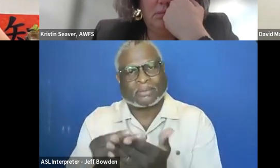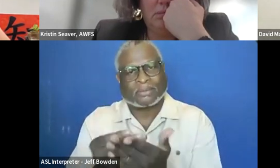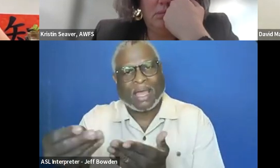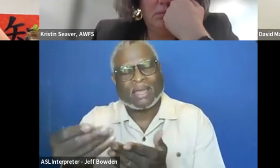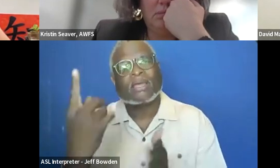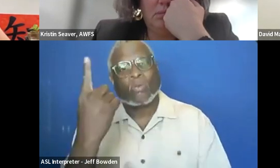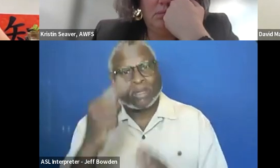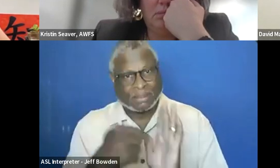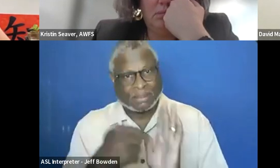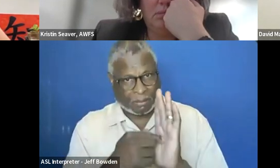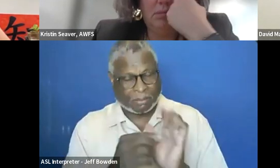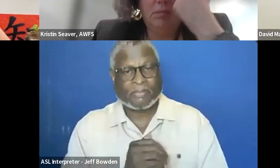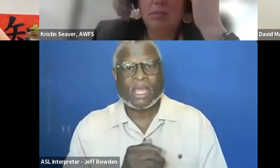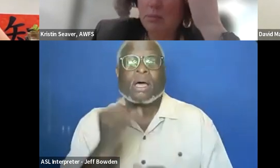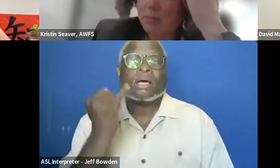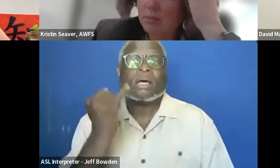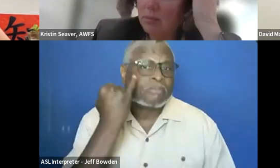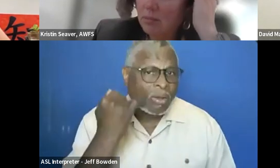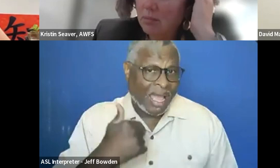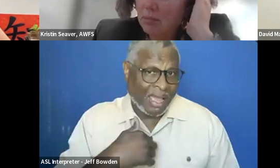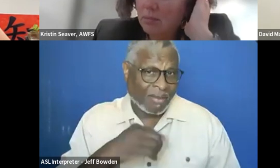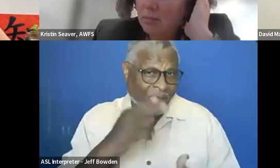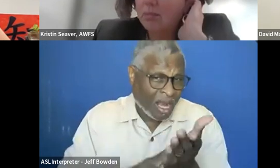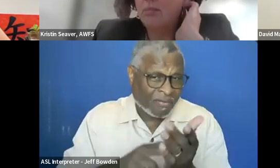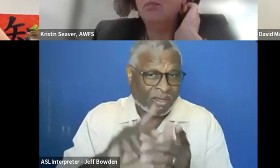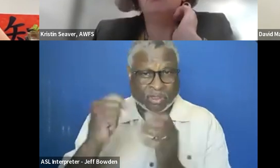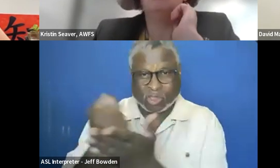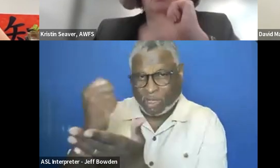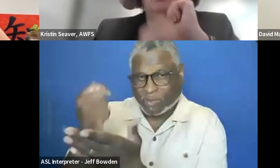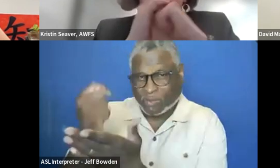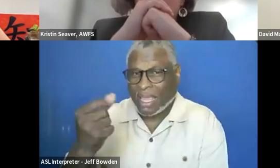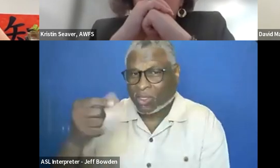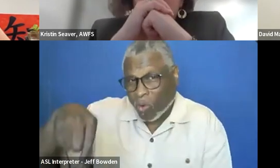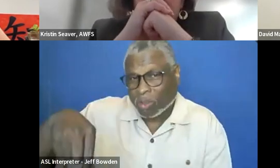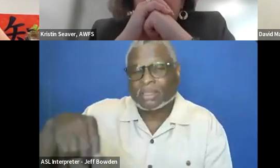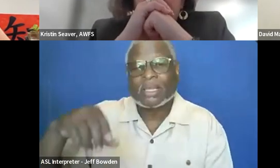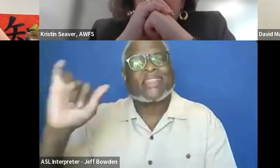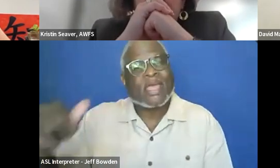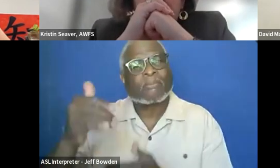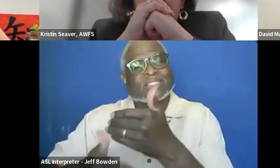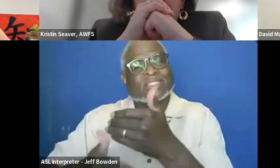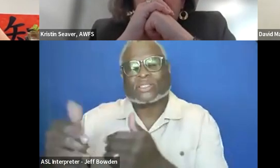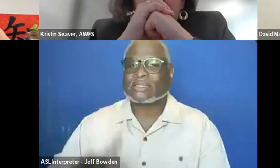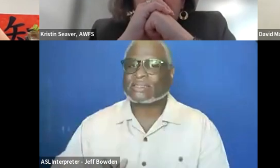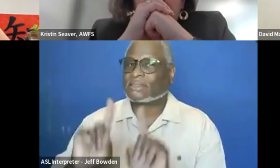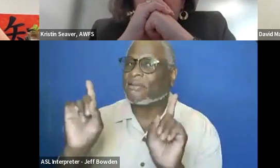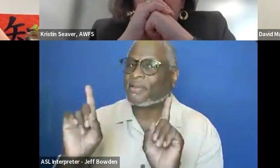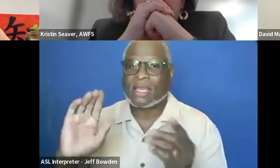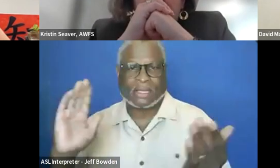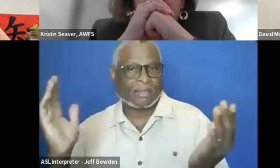Like if I am doing a contract for Treasury headquarters, there is different security procedures and clauses compared with the IRS.